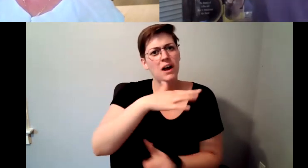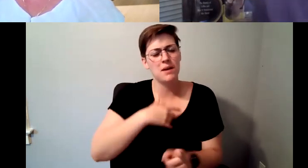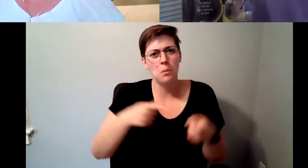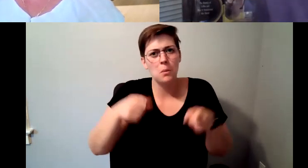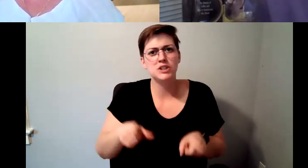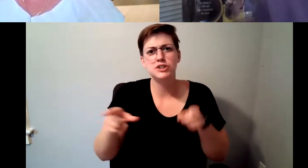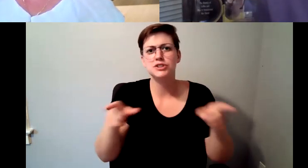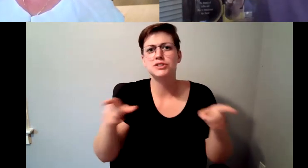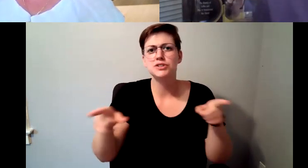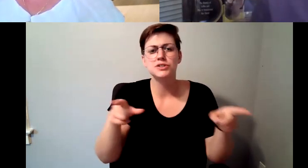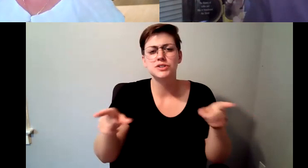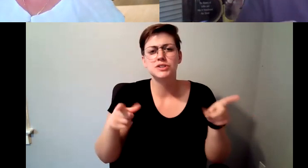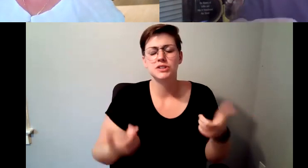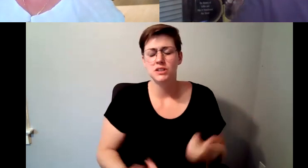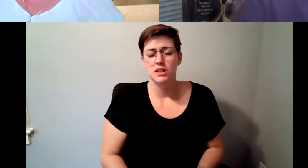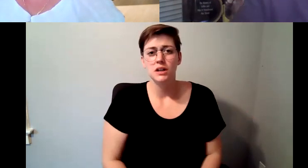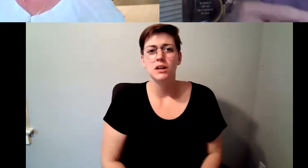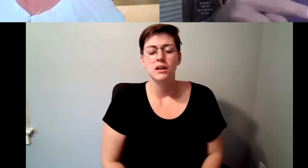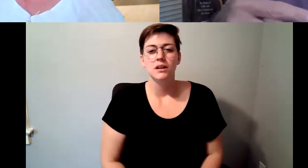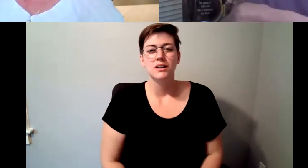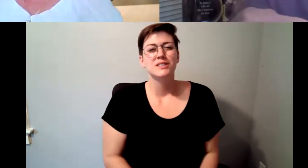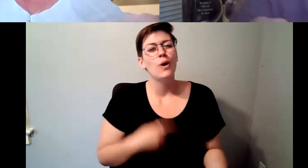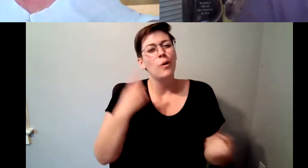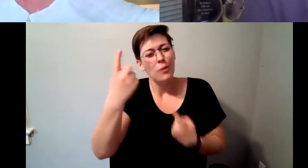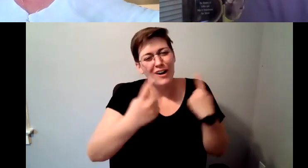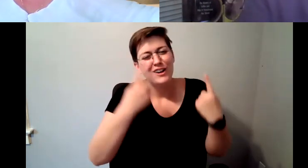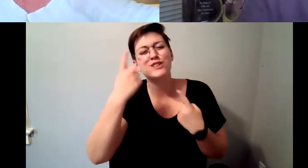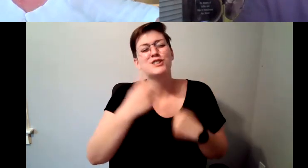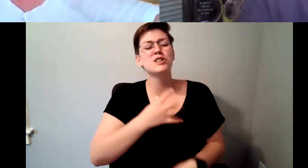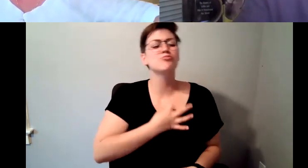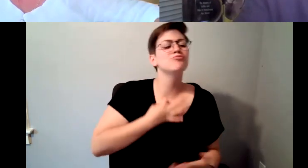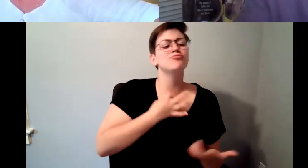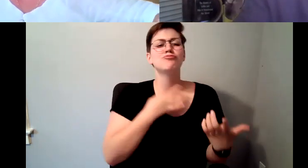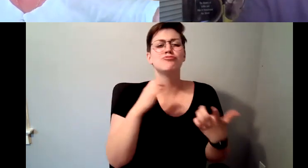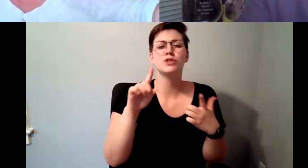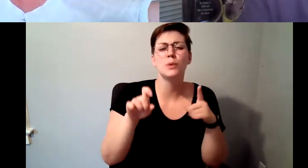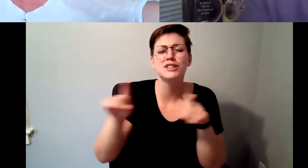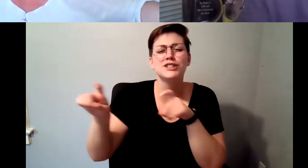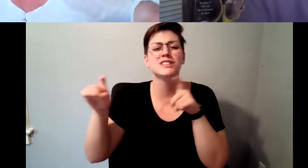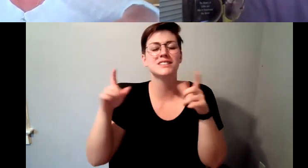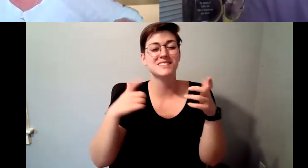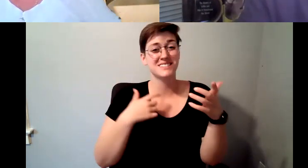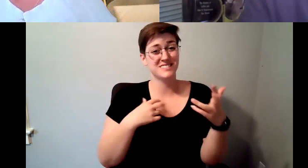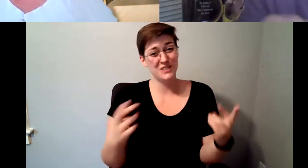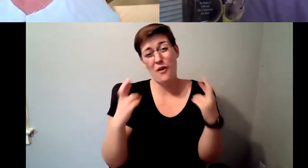D. Major Cohen: And all of those things are the questions that I hoped to address through